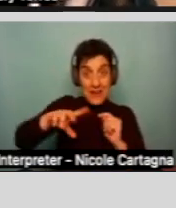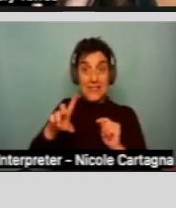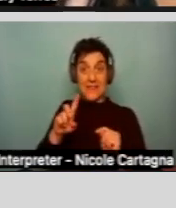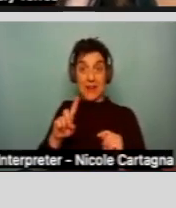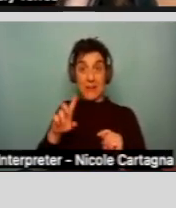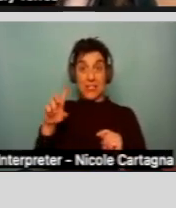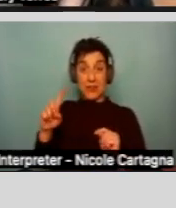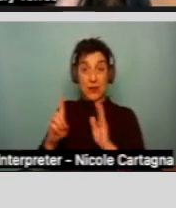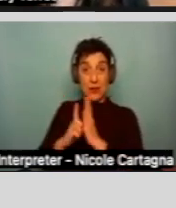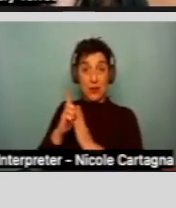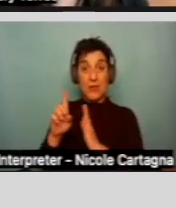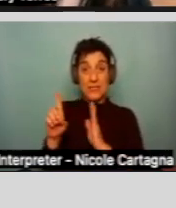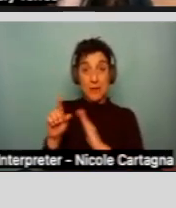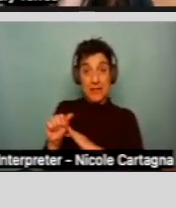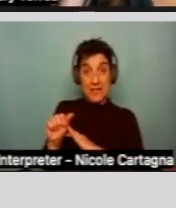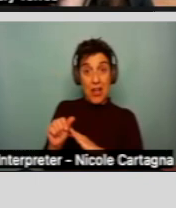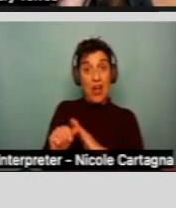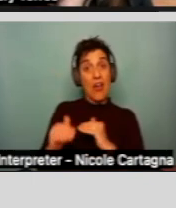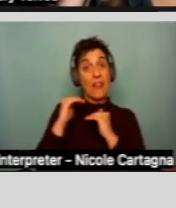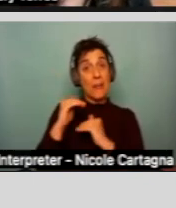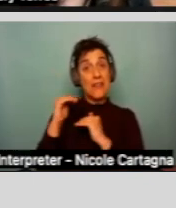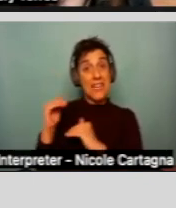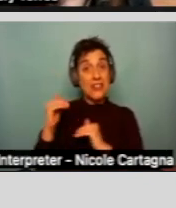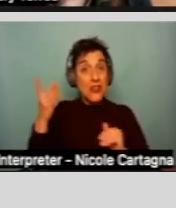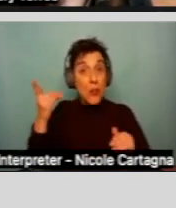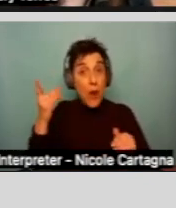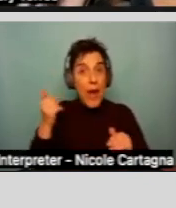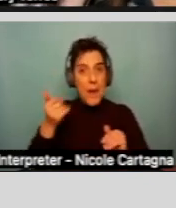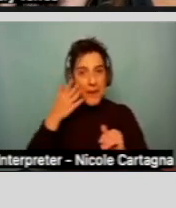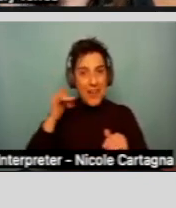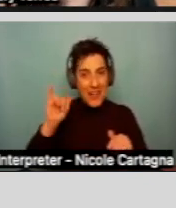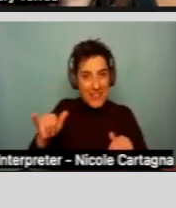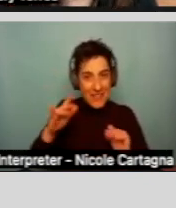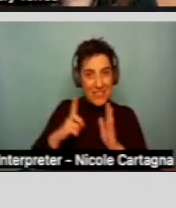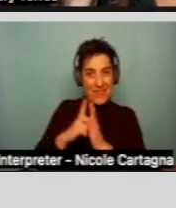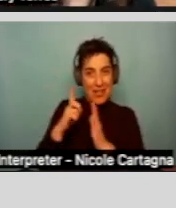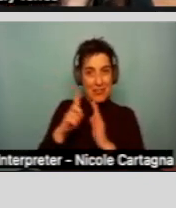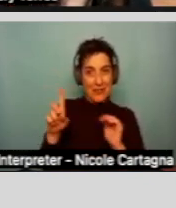show that those limitations are caused by that developmental disability and not only that mental disorder.